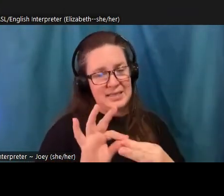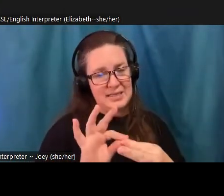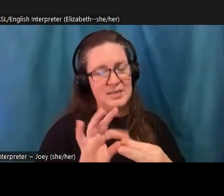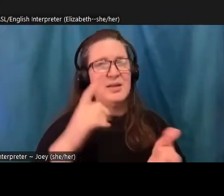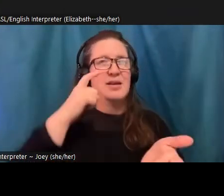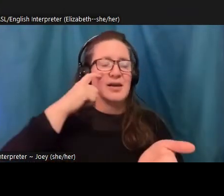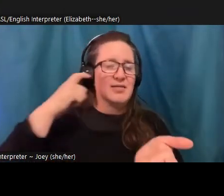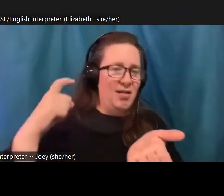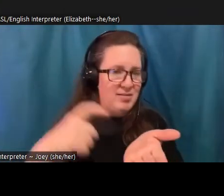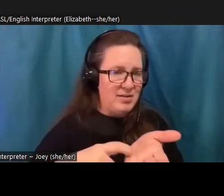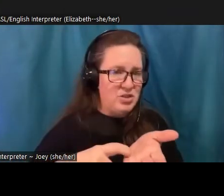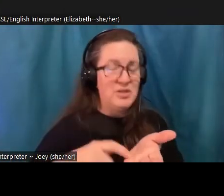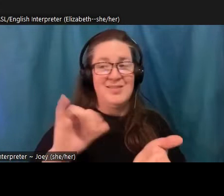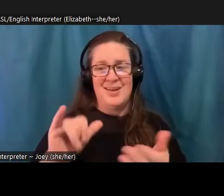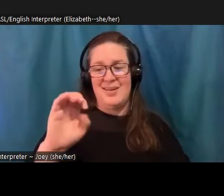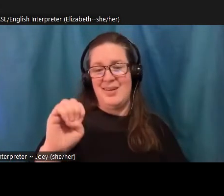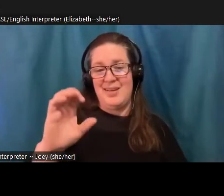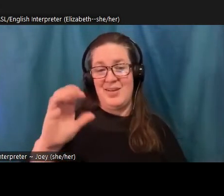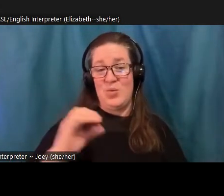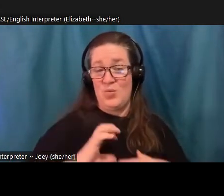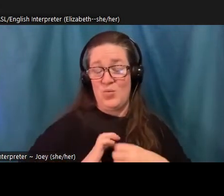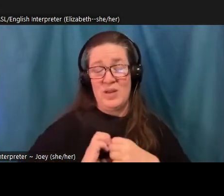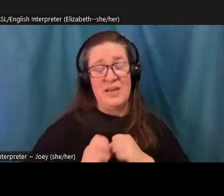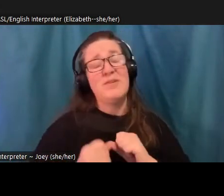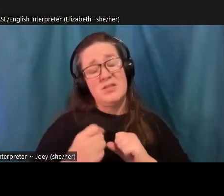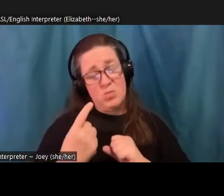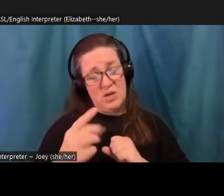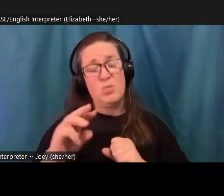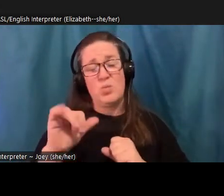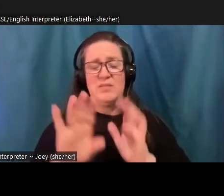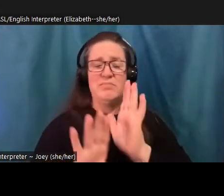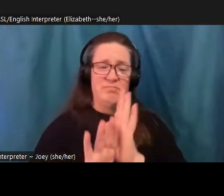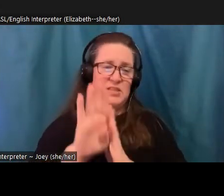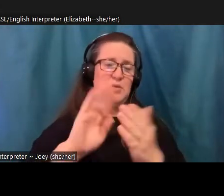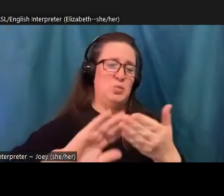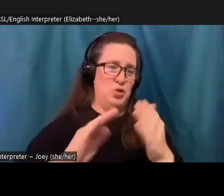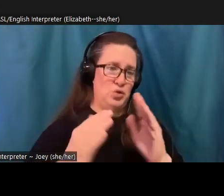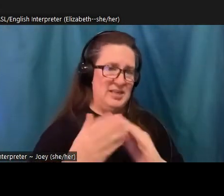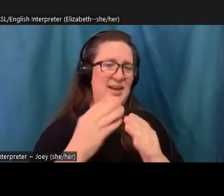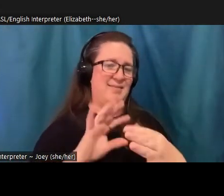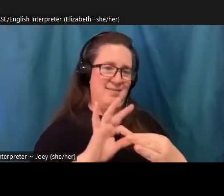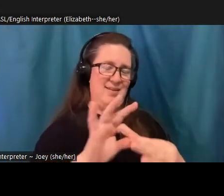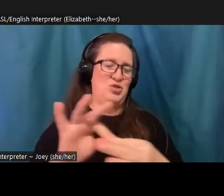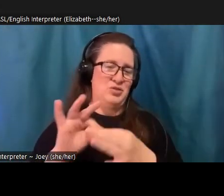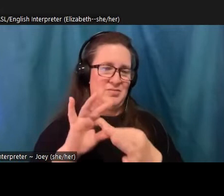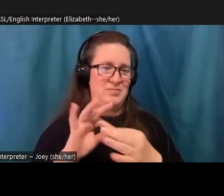connecting and building community. But the other point I'll make here is that often times the source of our despair